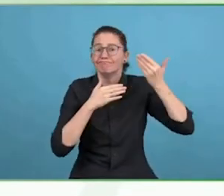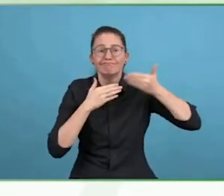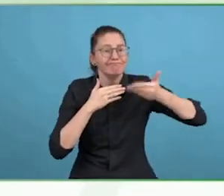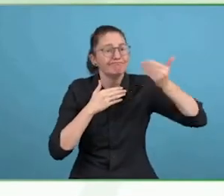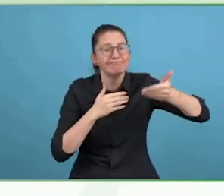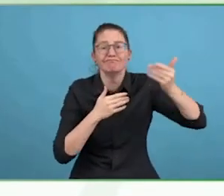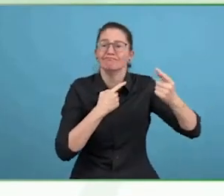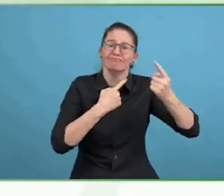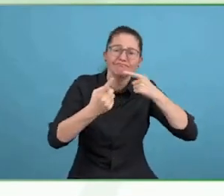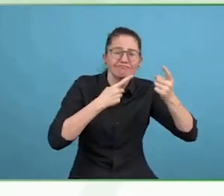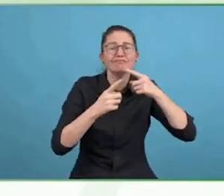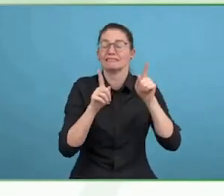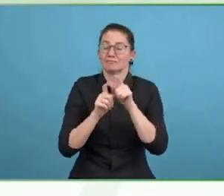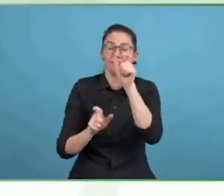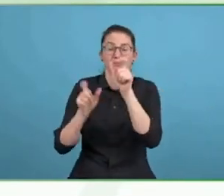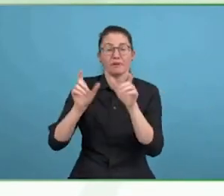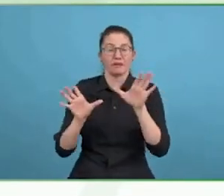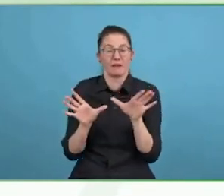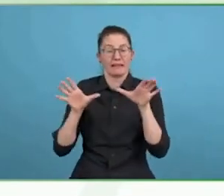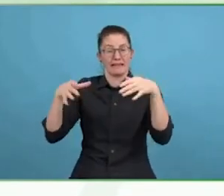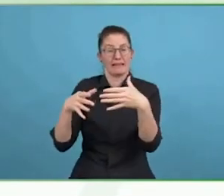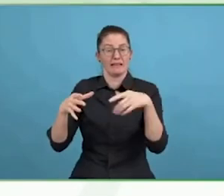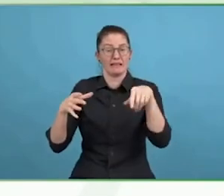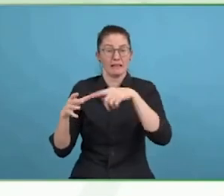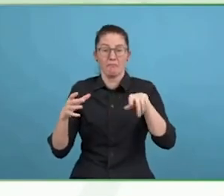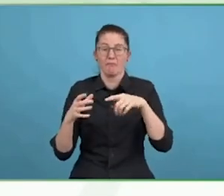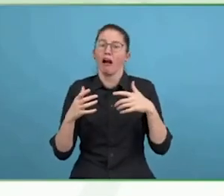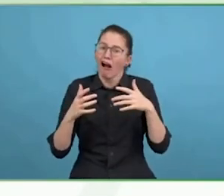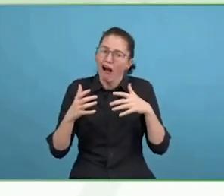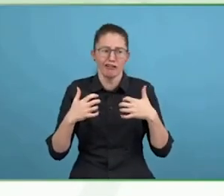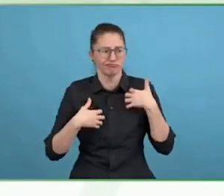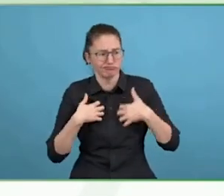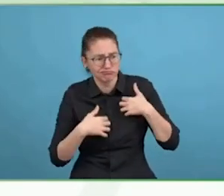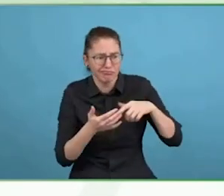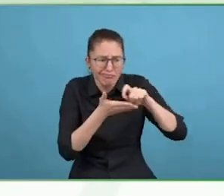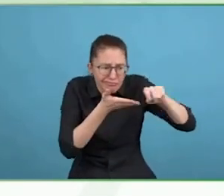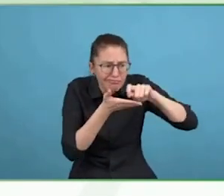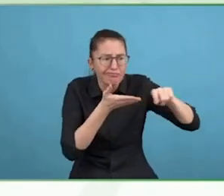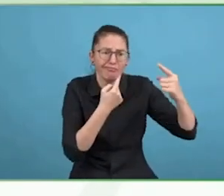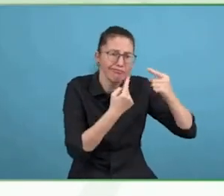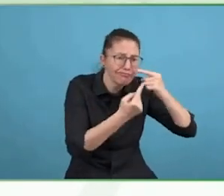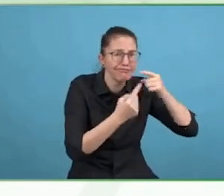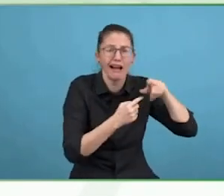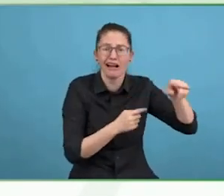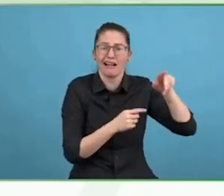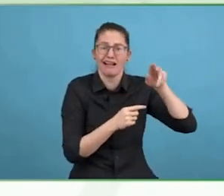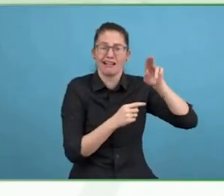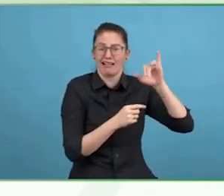Donna, part of the family, and Laura, part of the service provider, it is really an incredible, incredible case study.